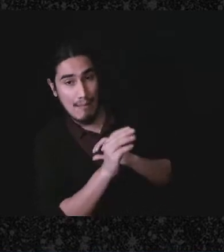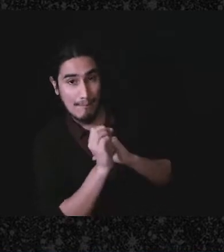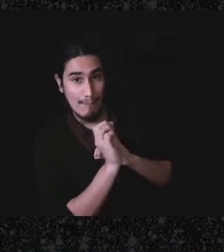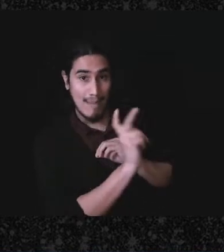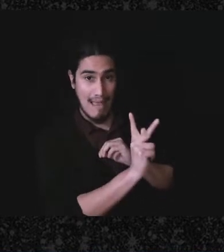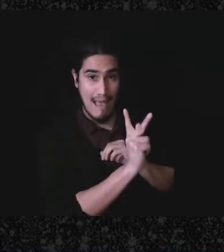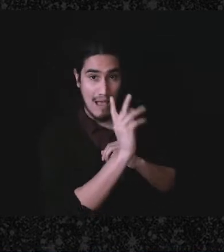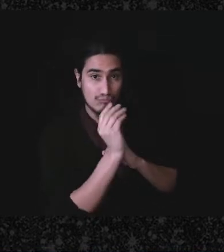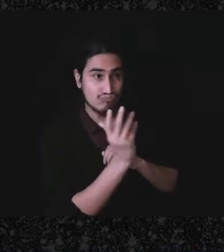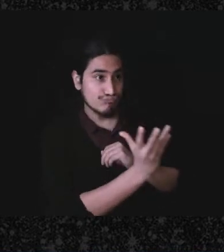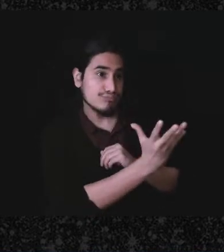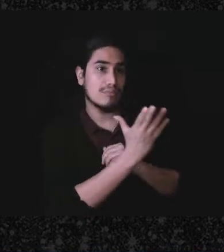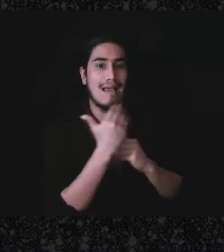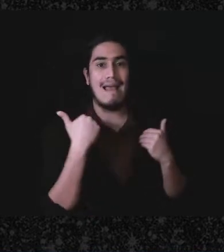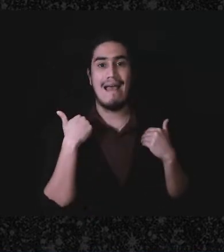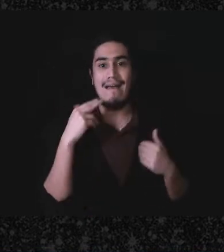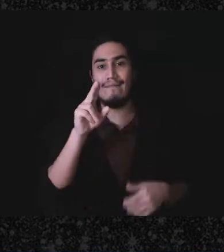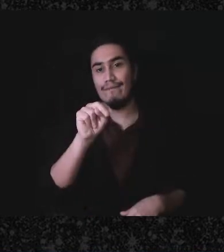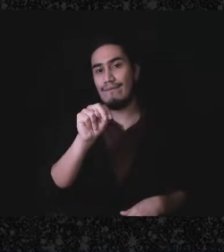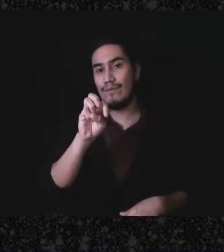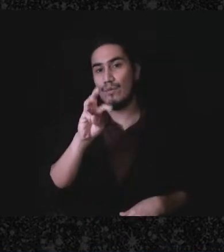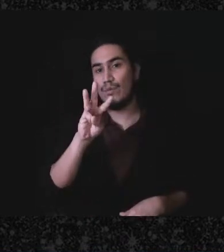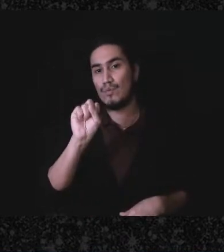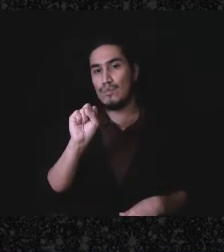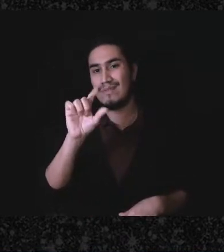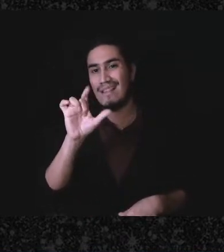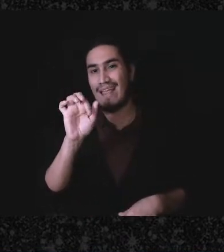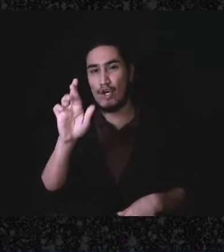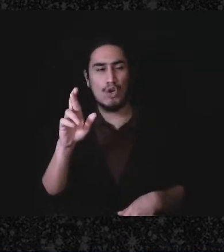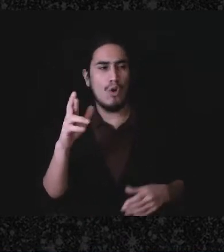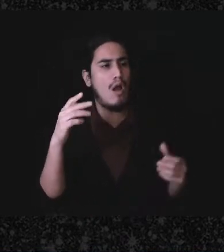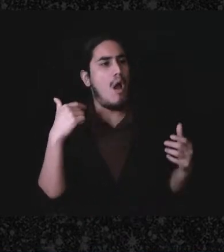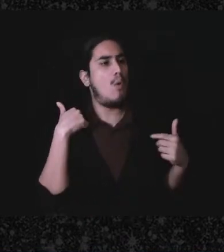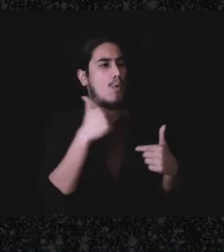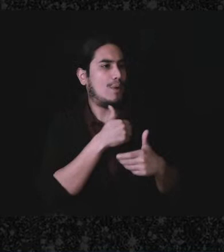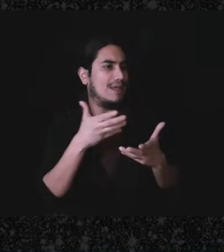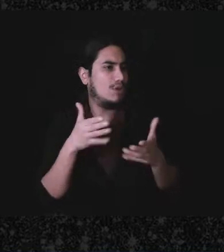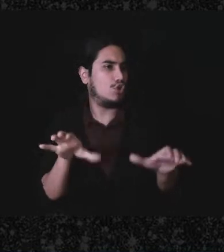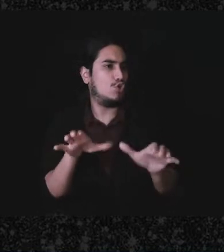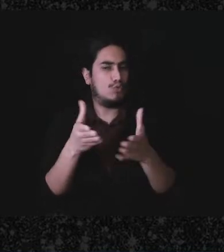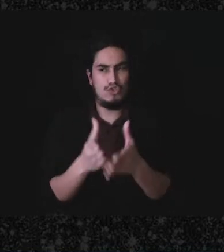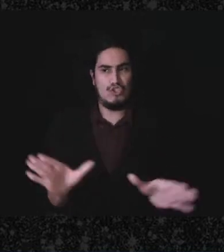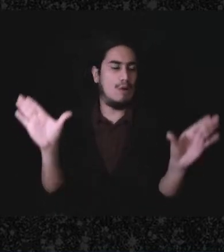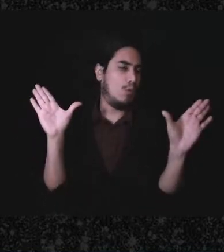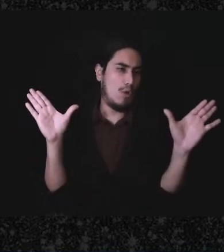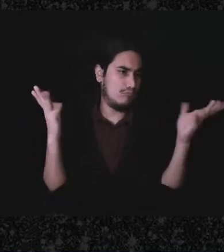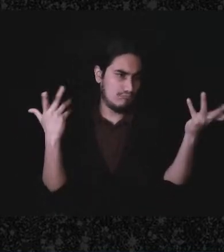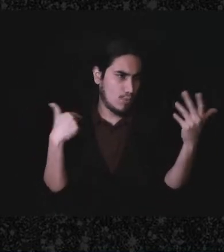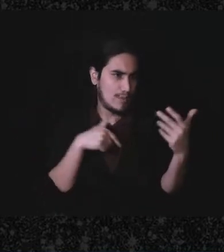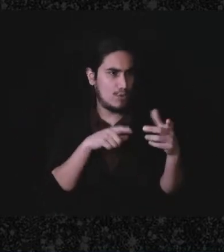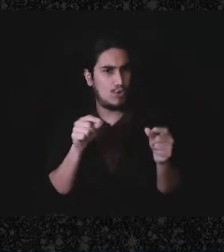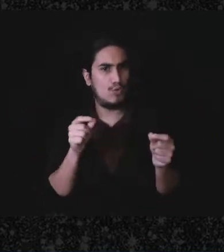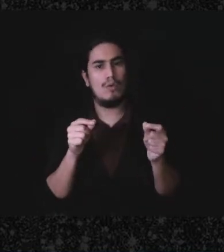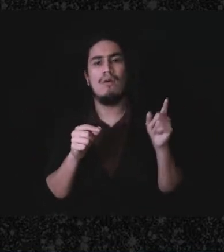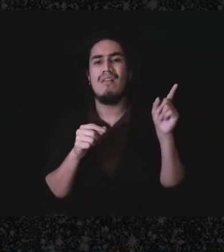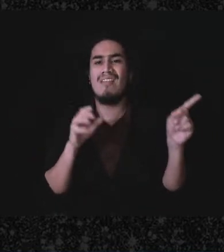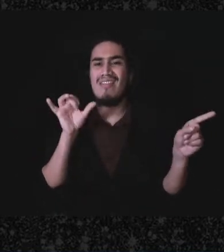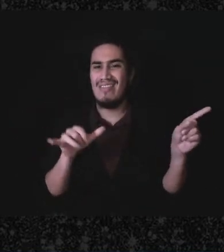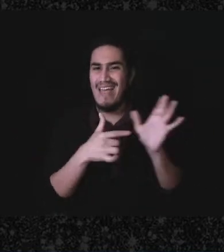containing a newsletter that just says “this is what we're doing generally with our money,” I don't think that's enough that you're receiving that it would affect